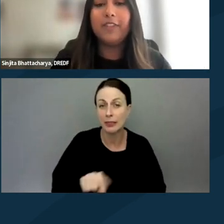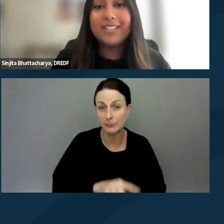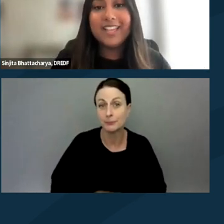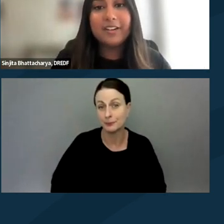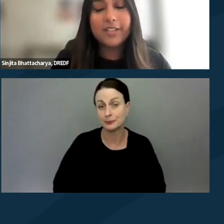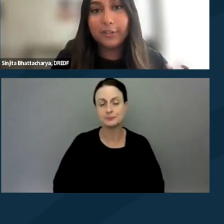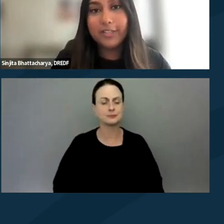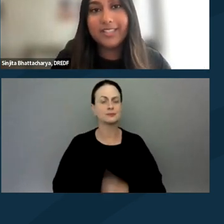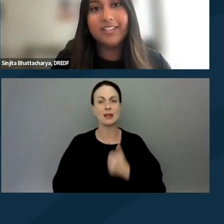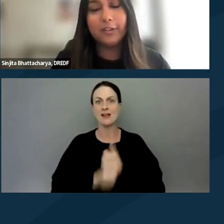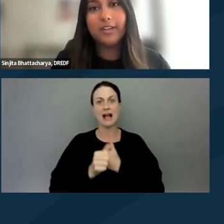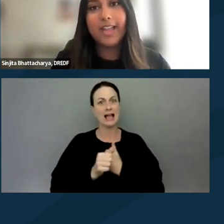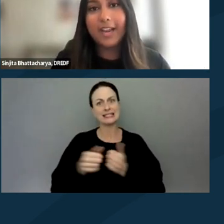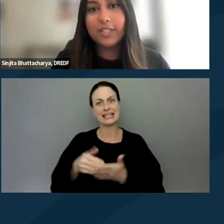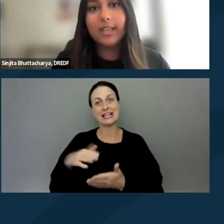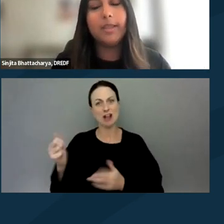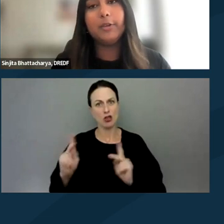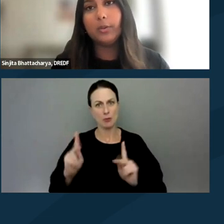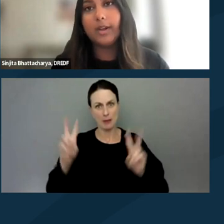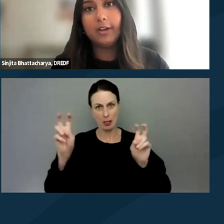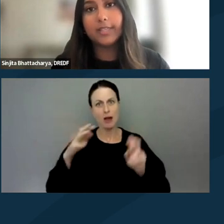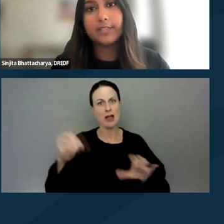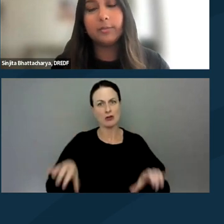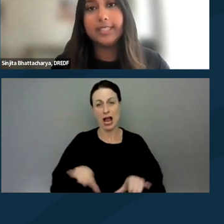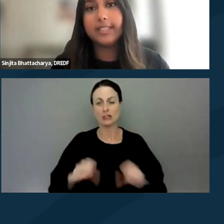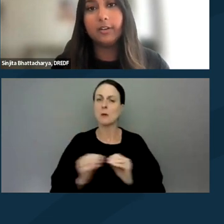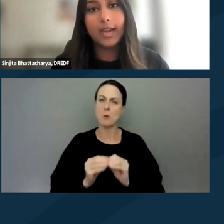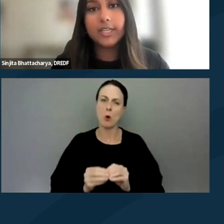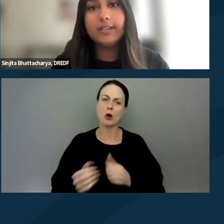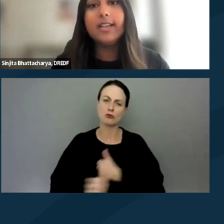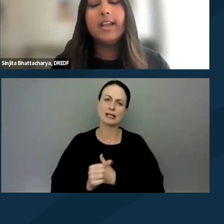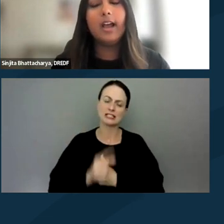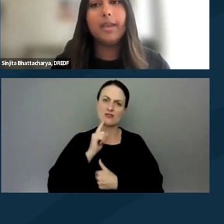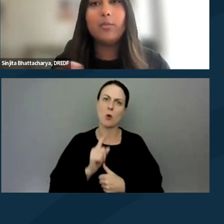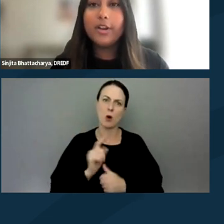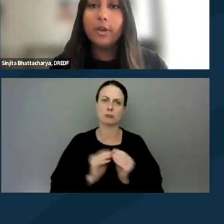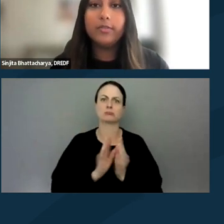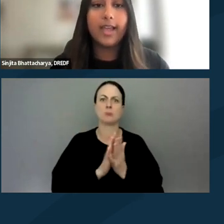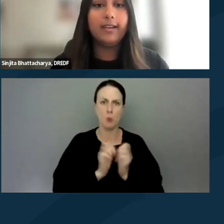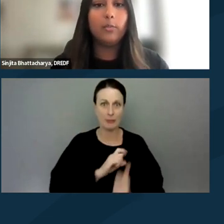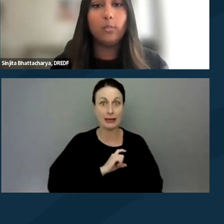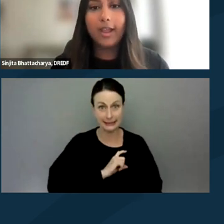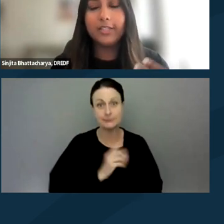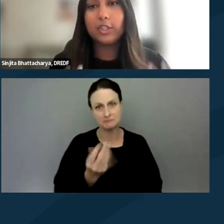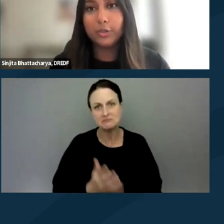Violence against others is another action that might put you at higher risk for police interaction. And I wanna note that while it's true